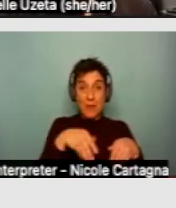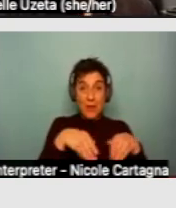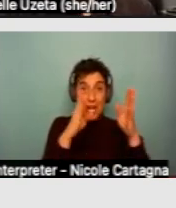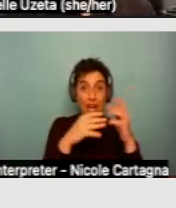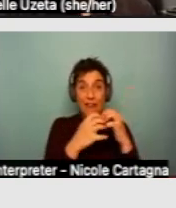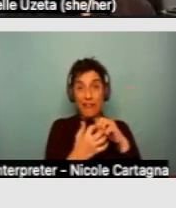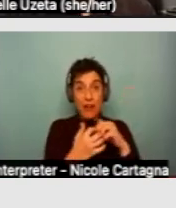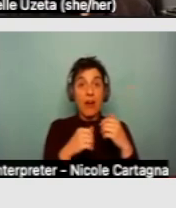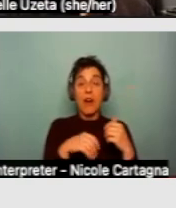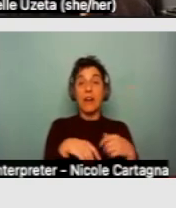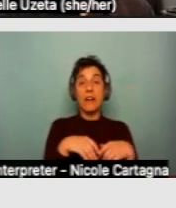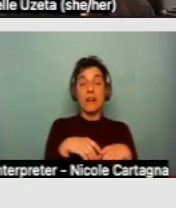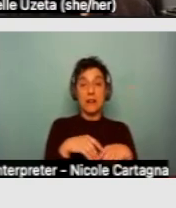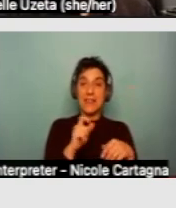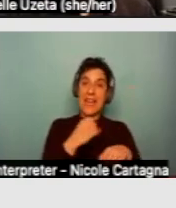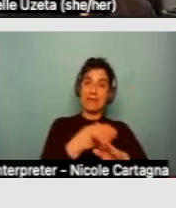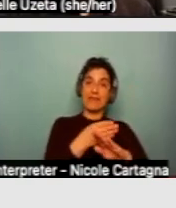a unit back to its original condition.